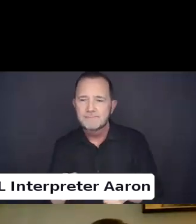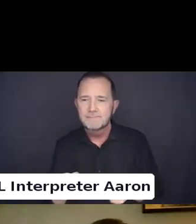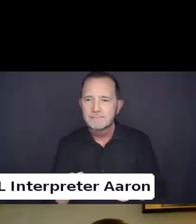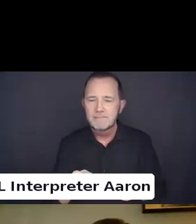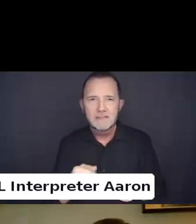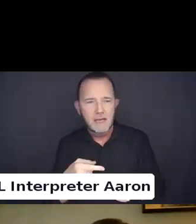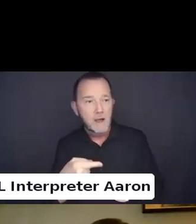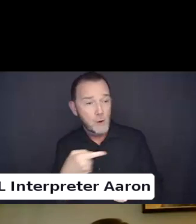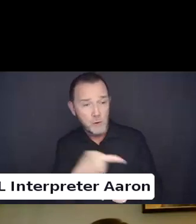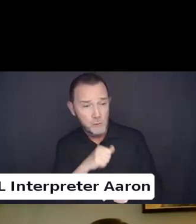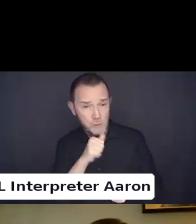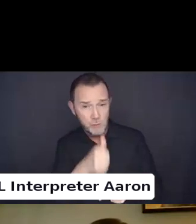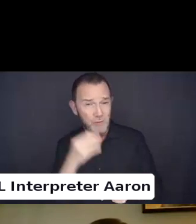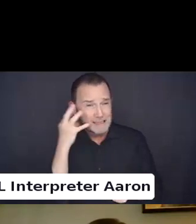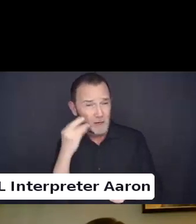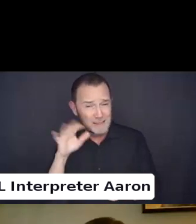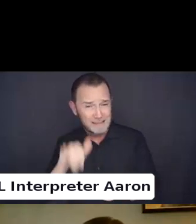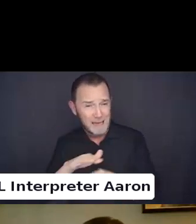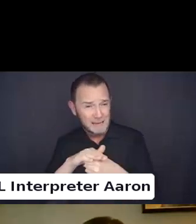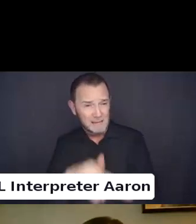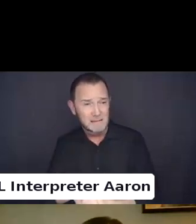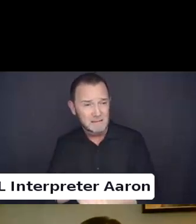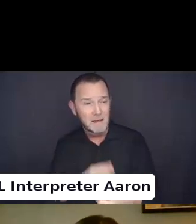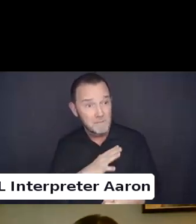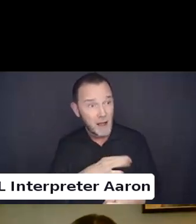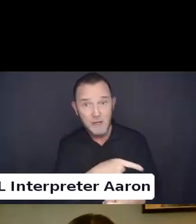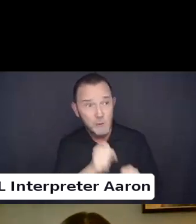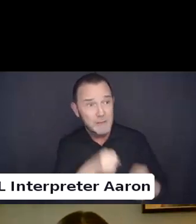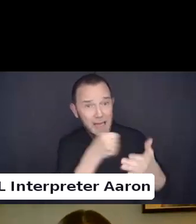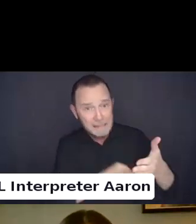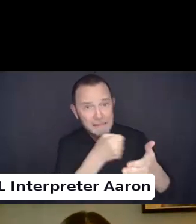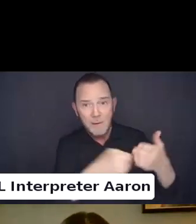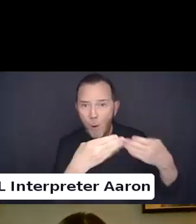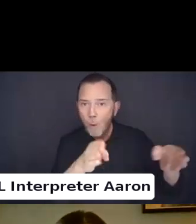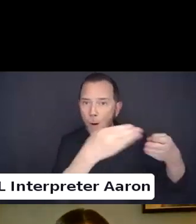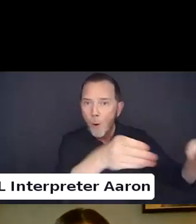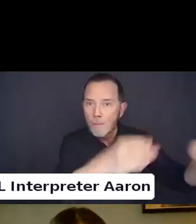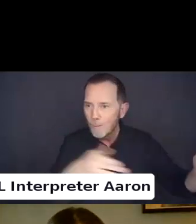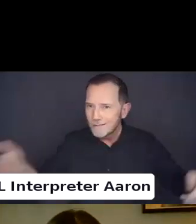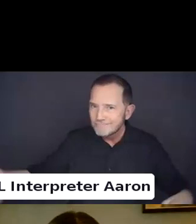What doors can you open? You know what causes can you champion? Who can you bring along?